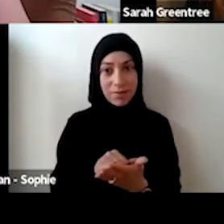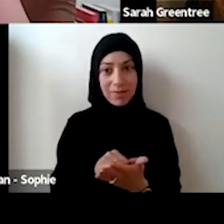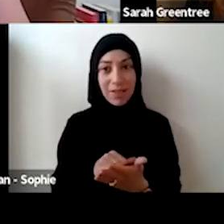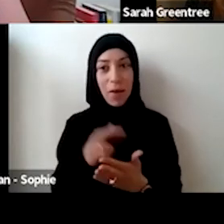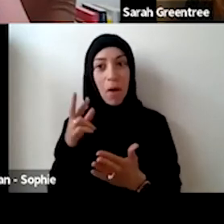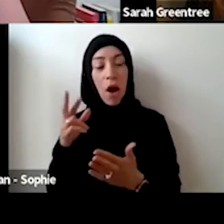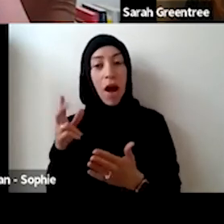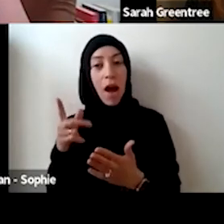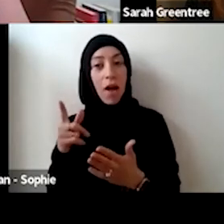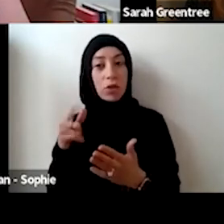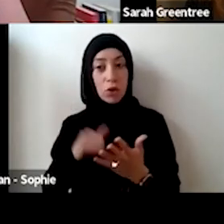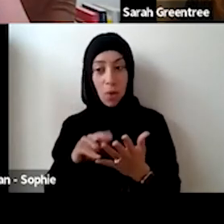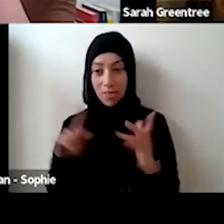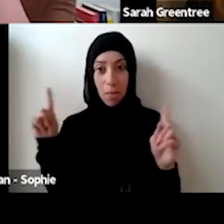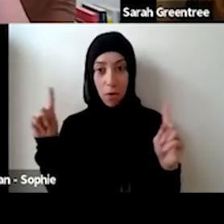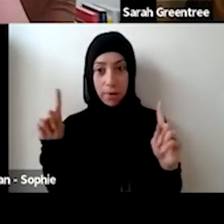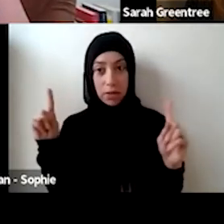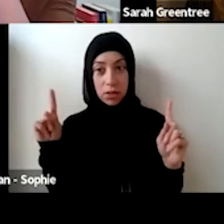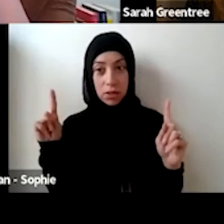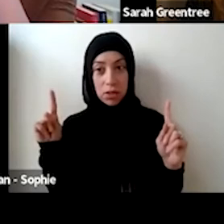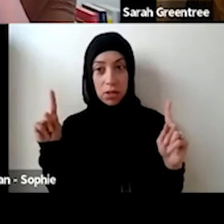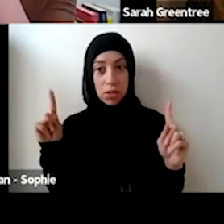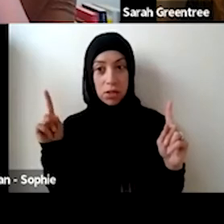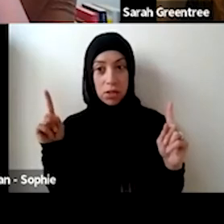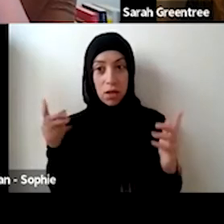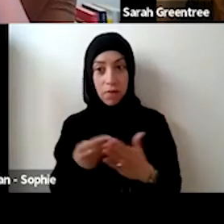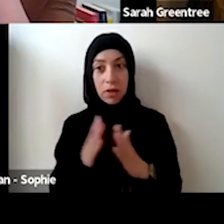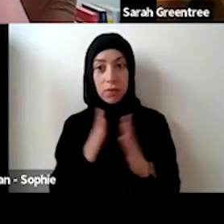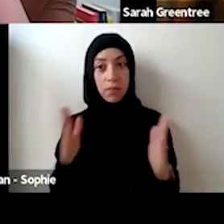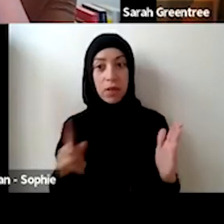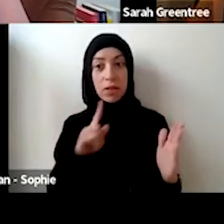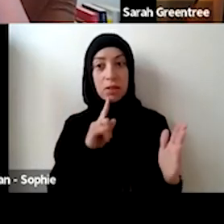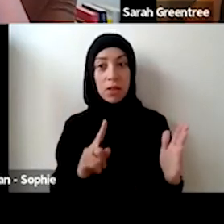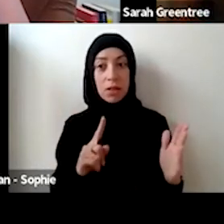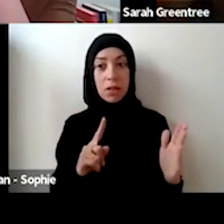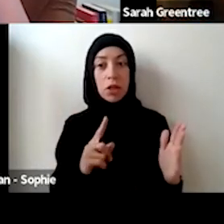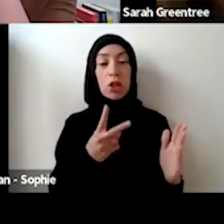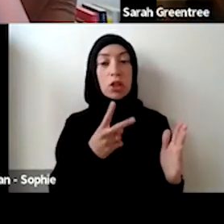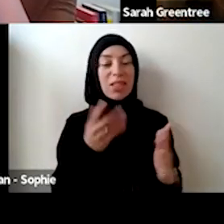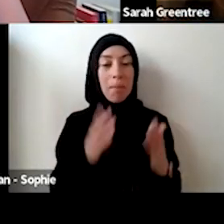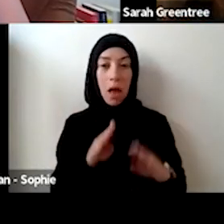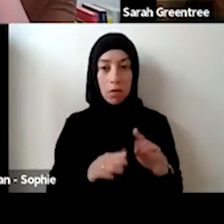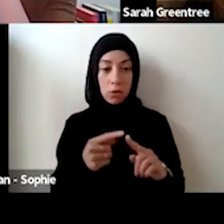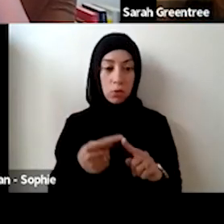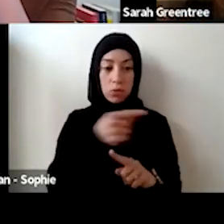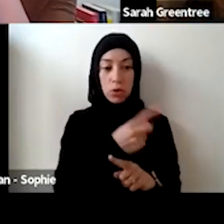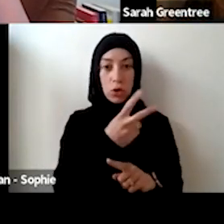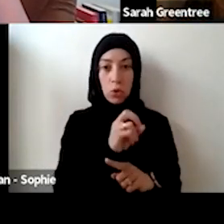I hope that sort of help to answer your question at this point in time is as I said, similar to 21 to 24. will answer your question, this point in time is, as I said, similar to 21 /24. Around the $28 million